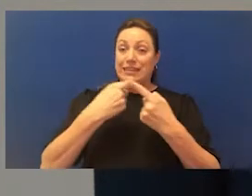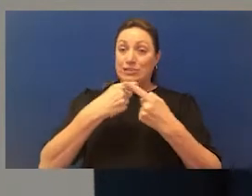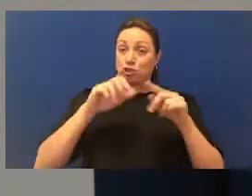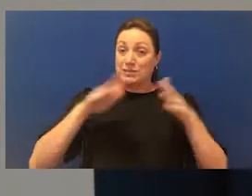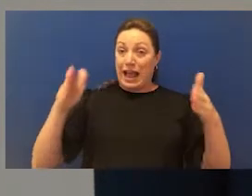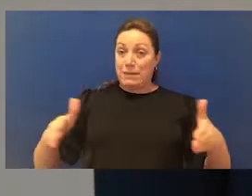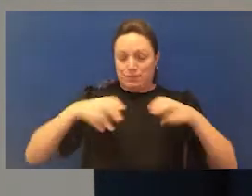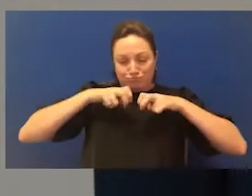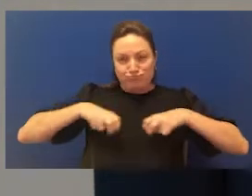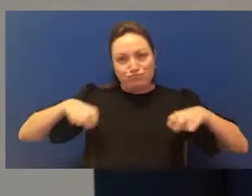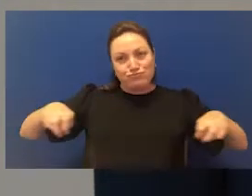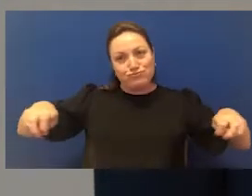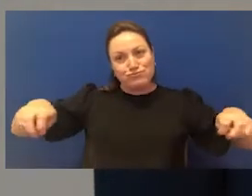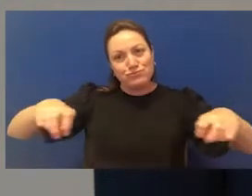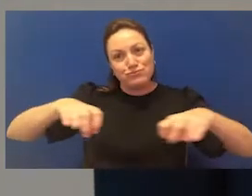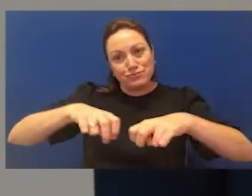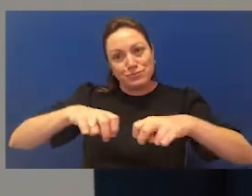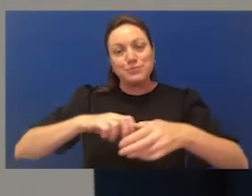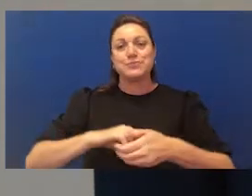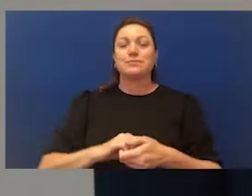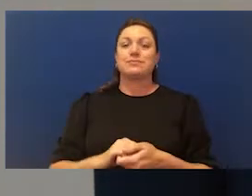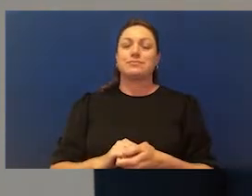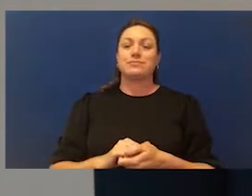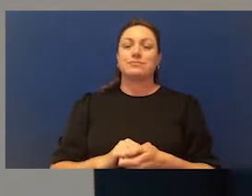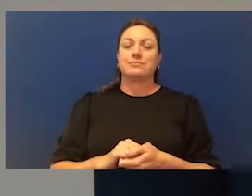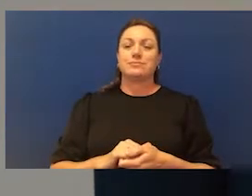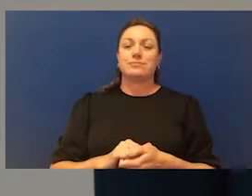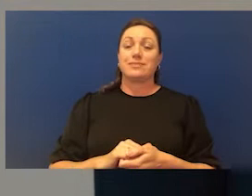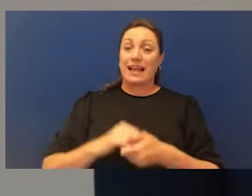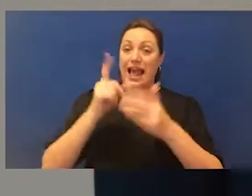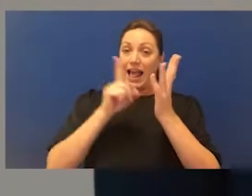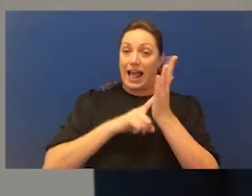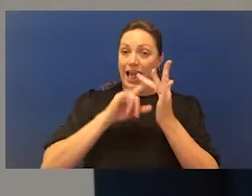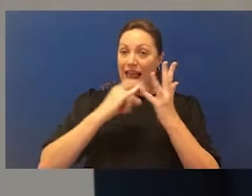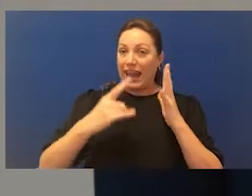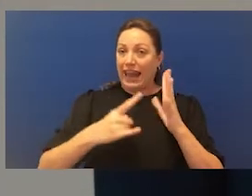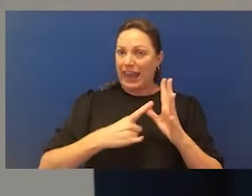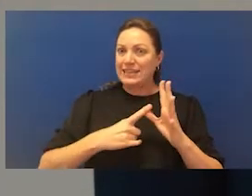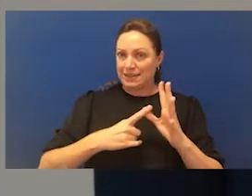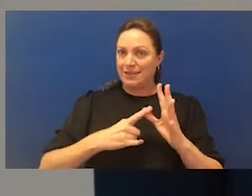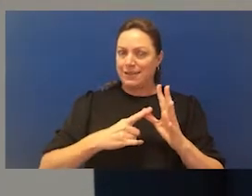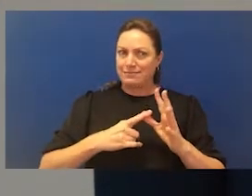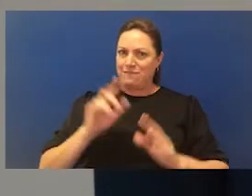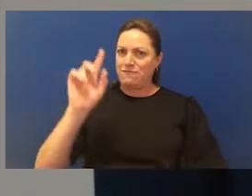was the first one who said, well, we will meet together and we'll get some ideas and so on